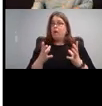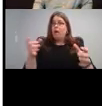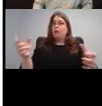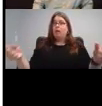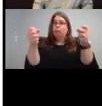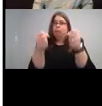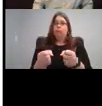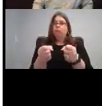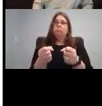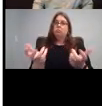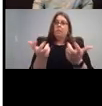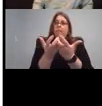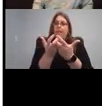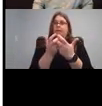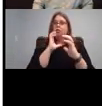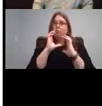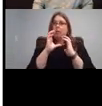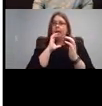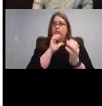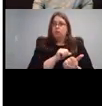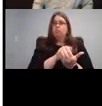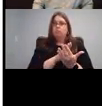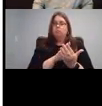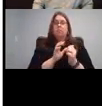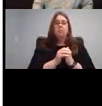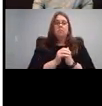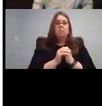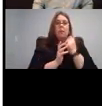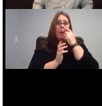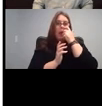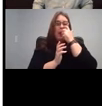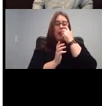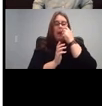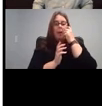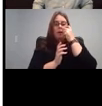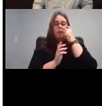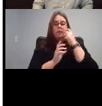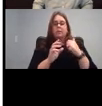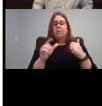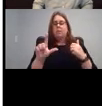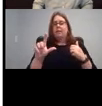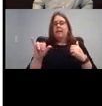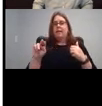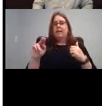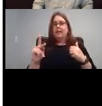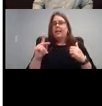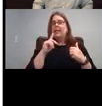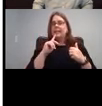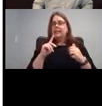communicate in a similar way. And there is a link here is a form for sign up for that.